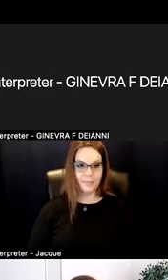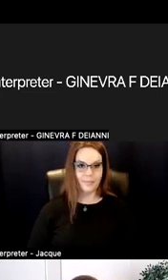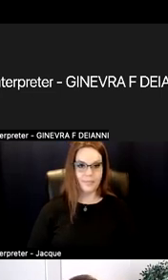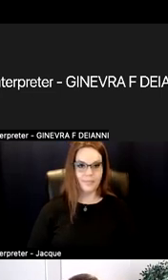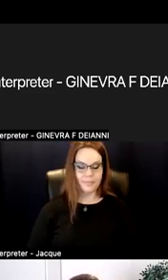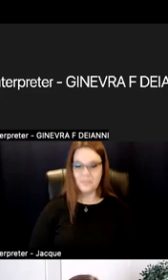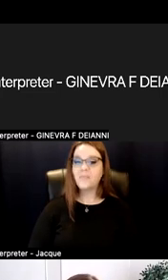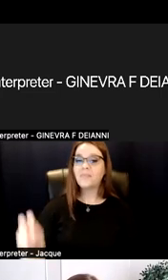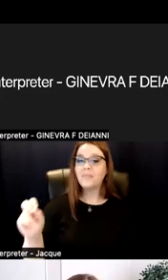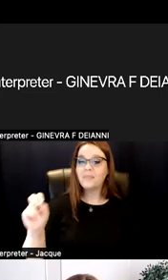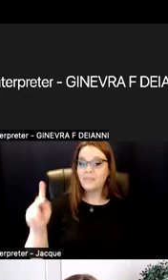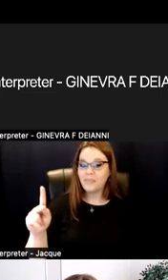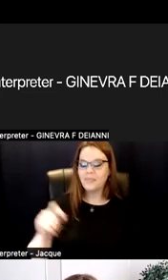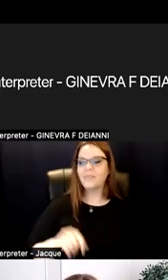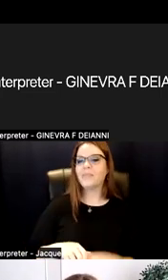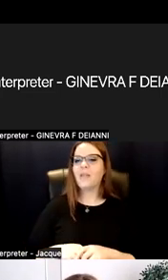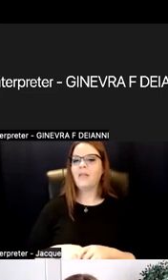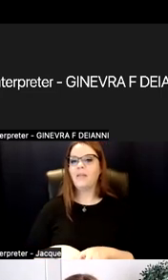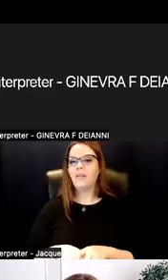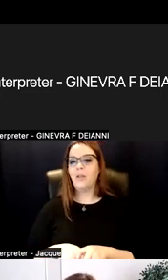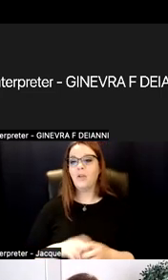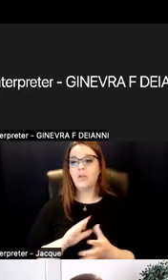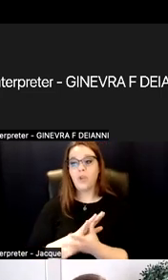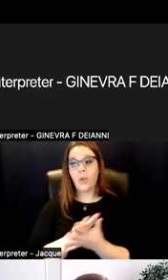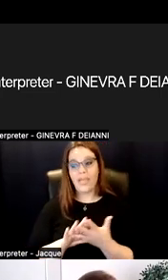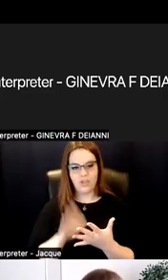OK, so I'm going to unpack each one of those. And as I mentioned, I'm going to spend